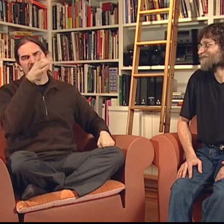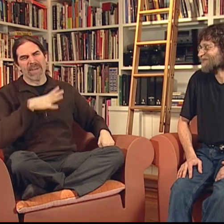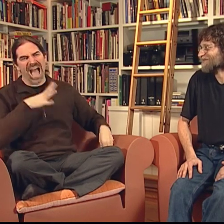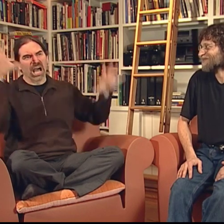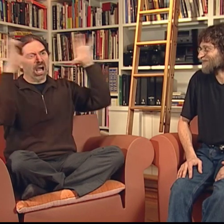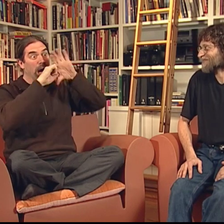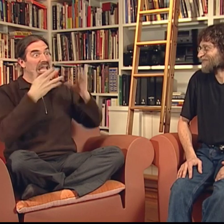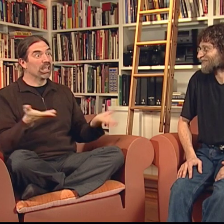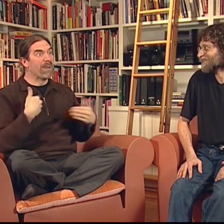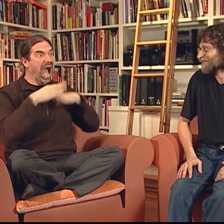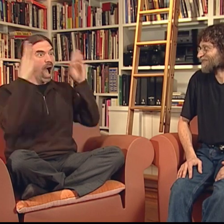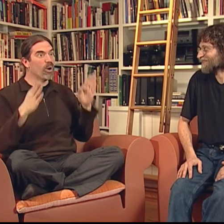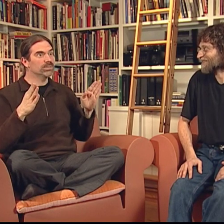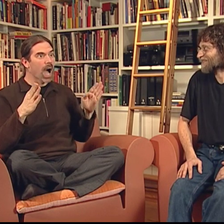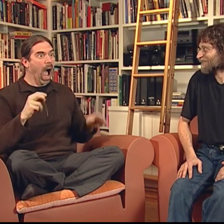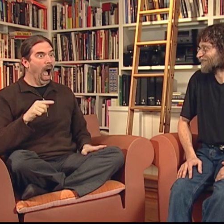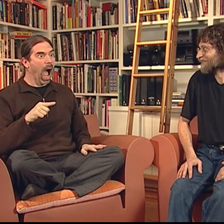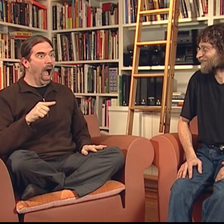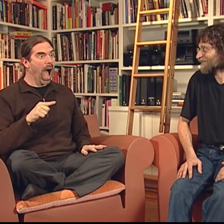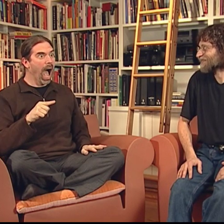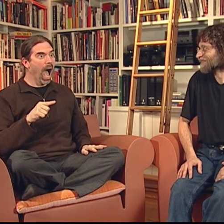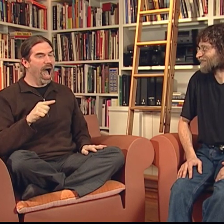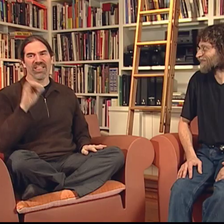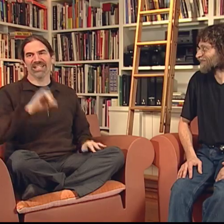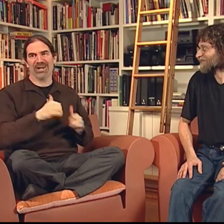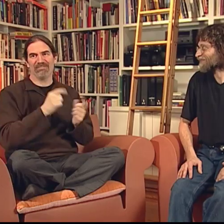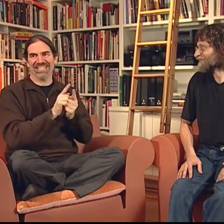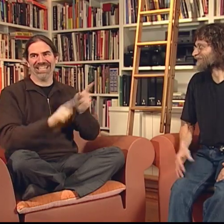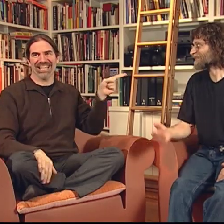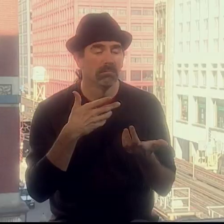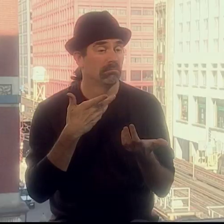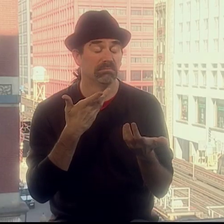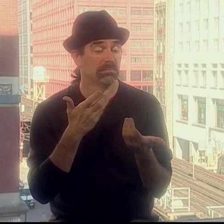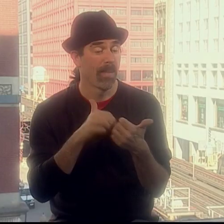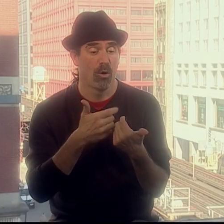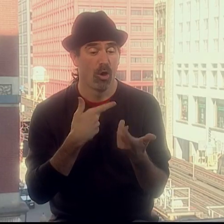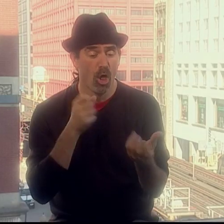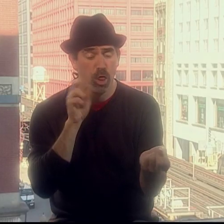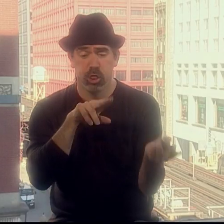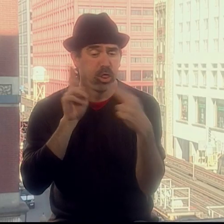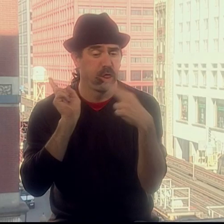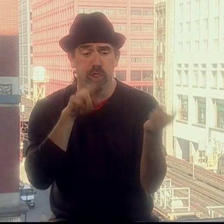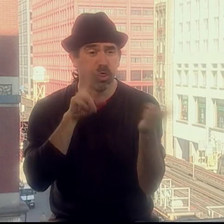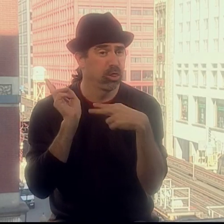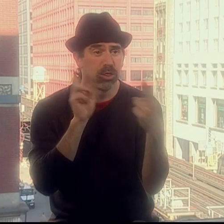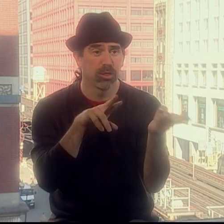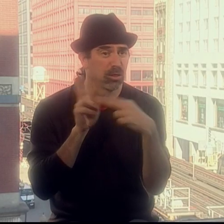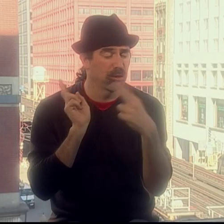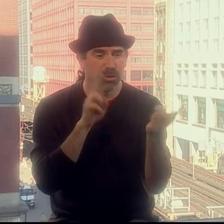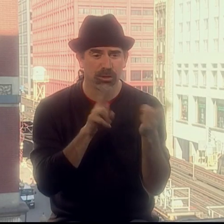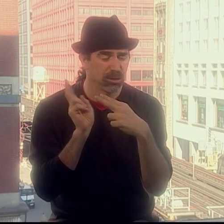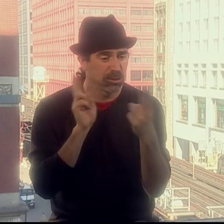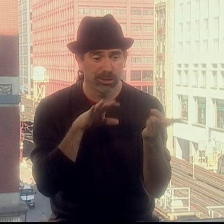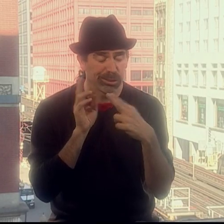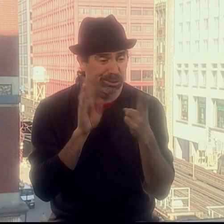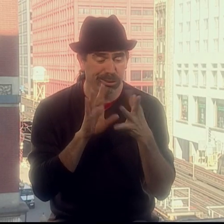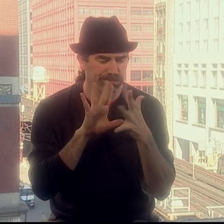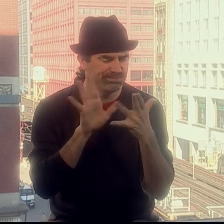and now, all the sudden, here he is at my door! That's how we met. We started goofing around and dissing on each other back and forth,